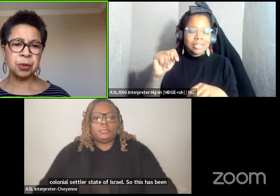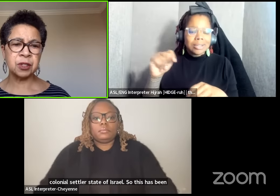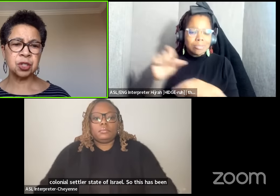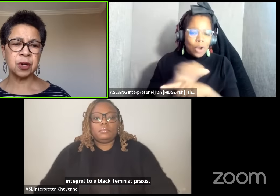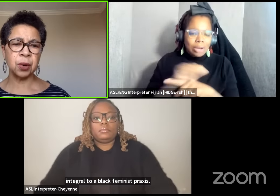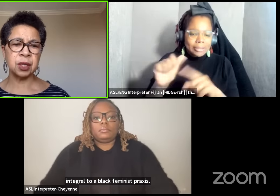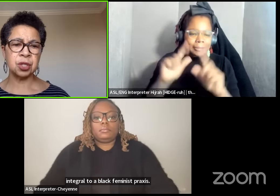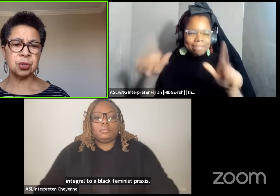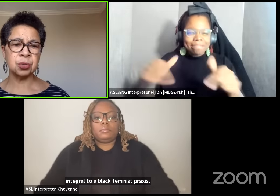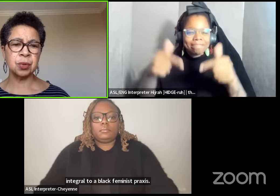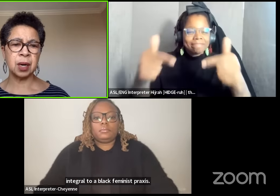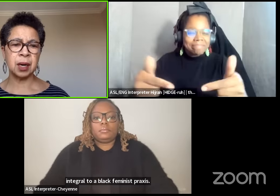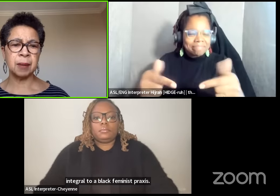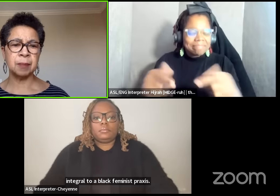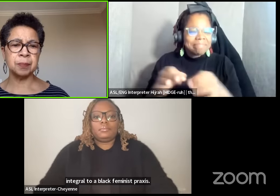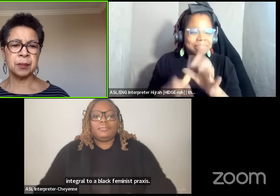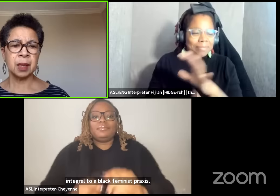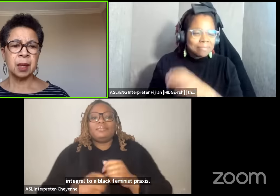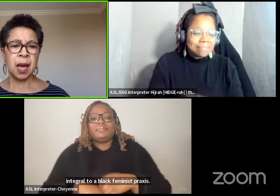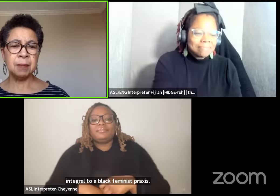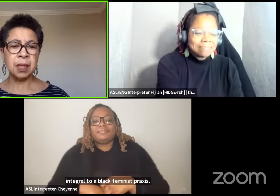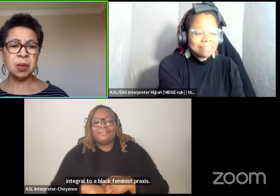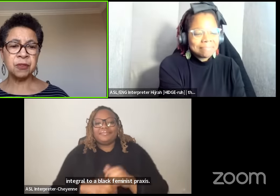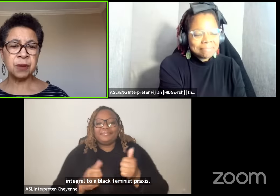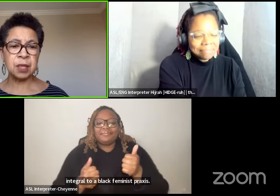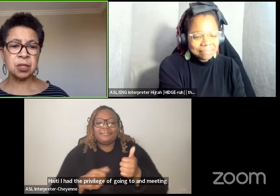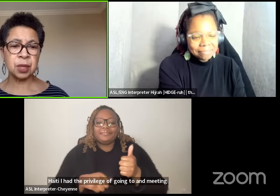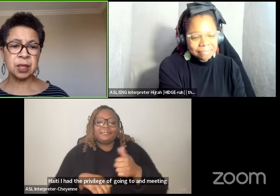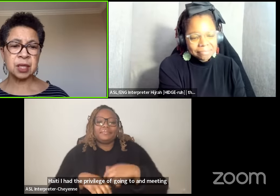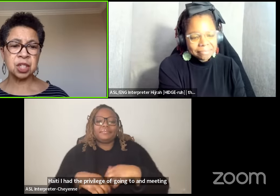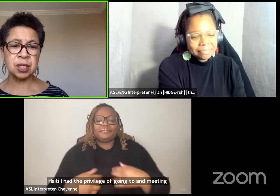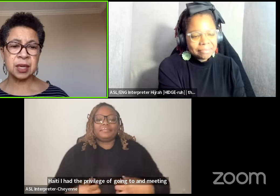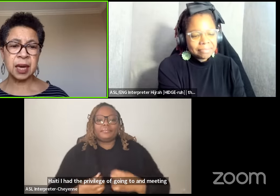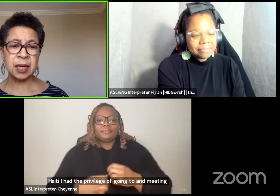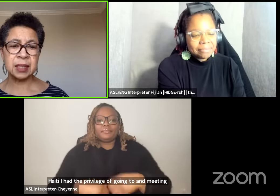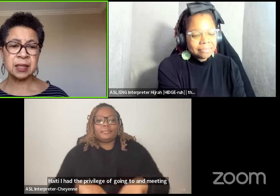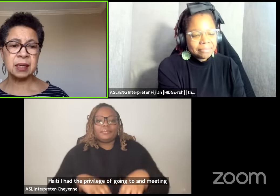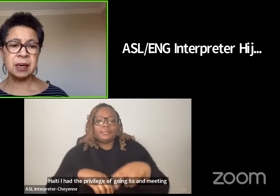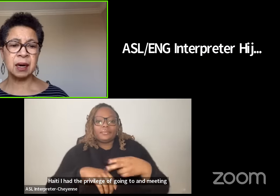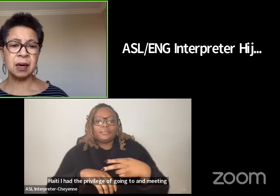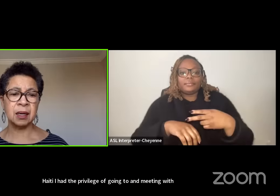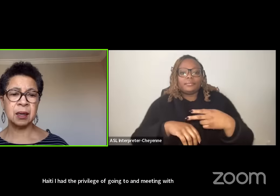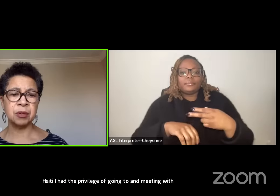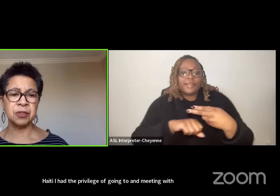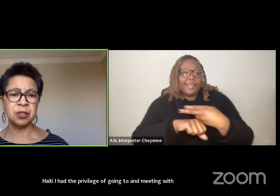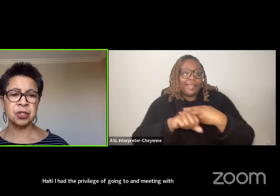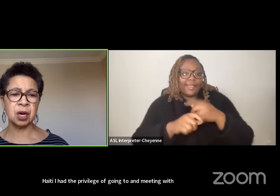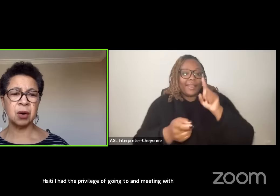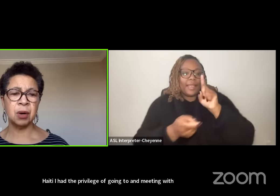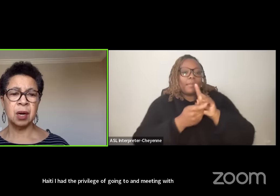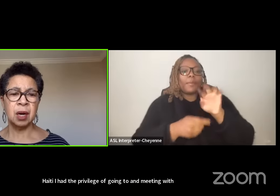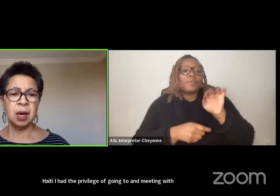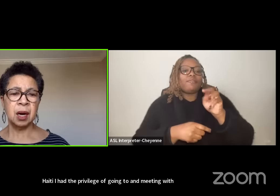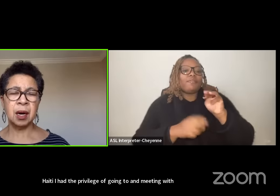privilege of going to um and meeting with feminist organizations in Haiti uh a number of years ago